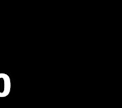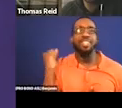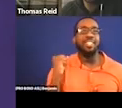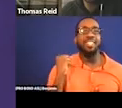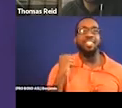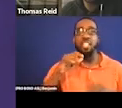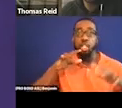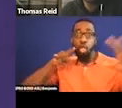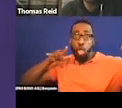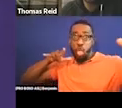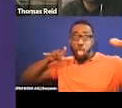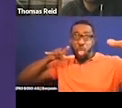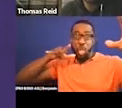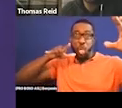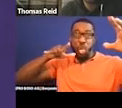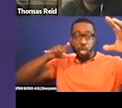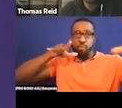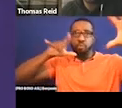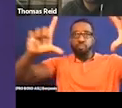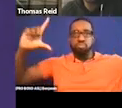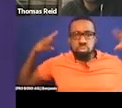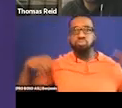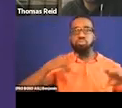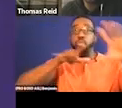hologram and approach a futuristic city of tall buildings.